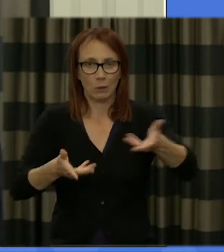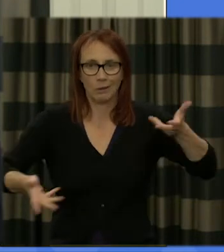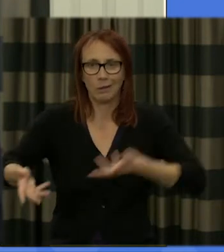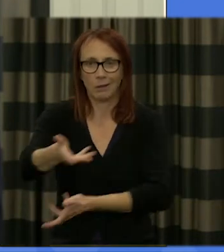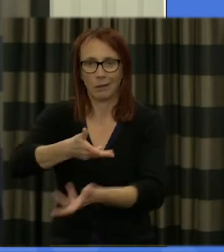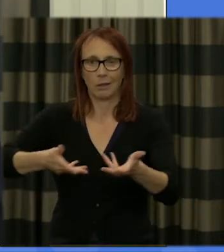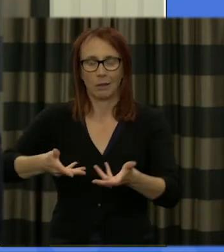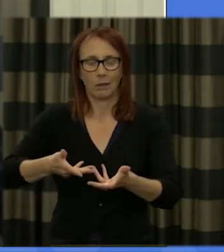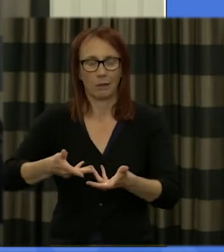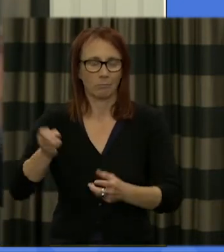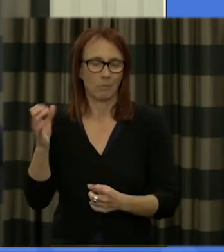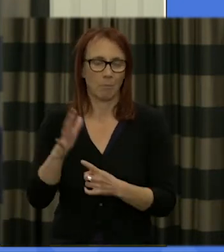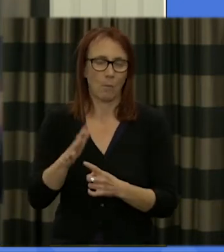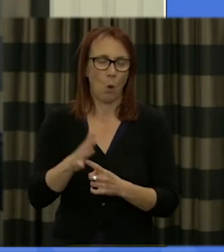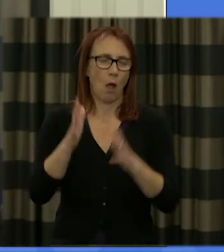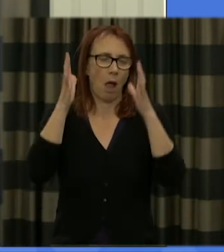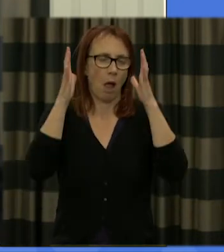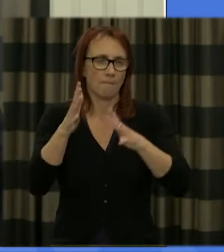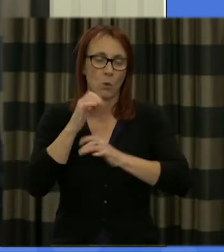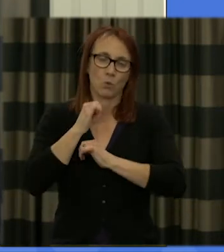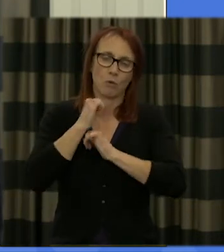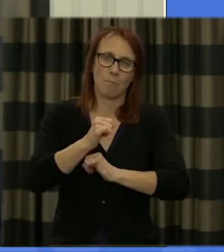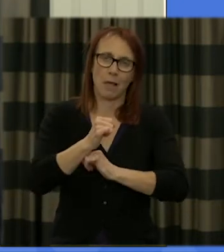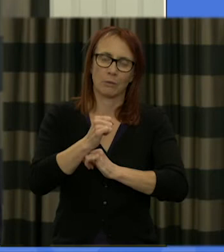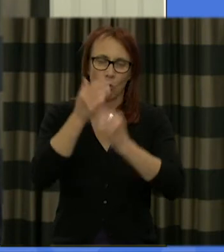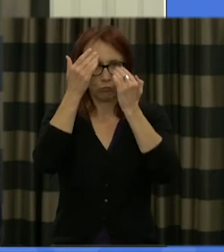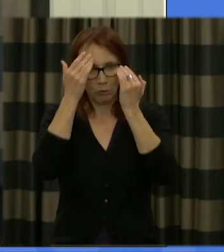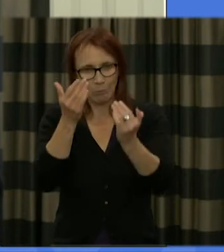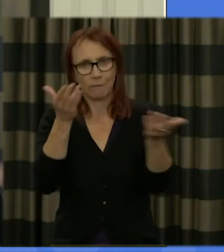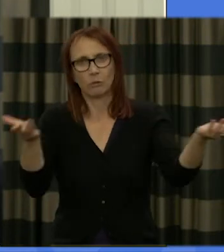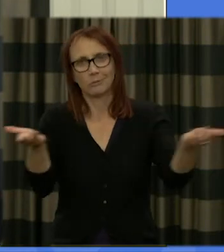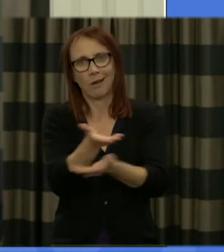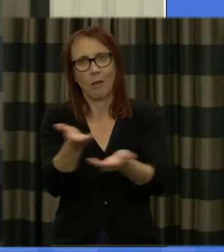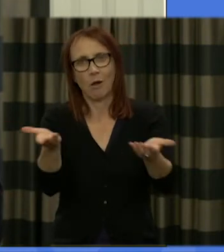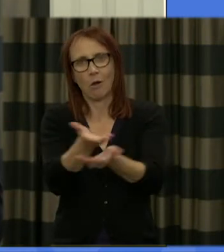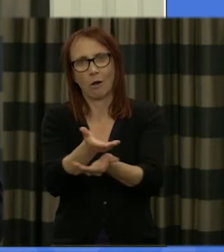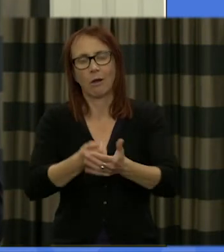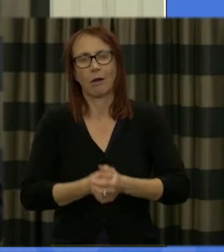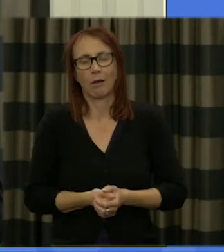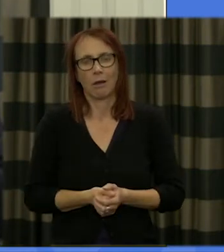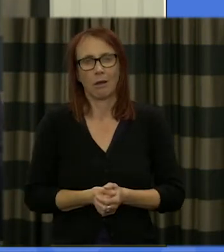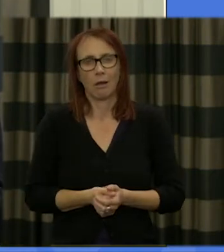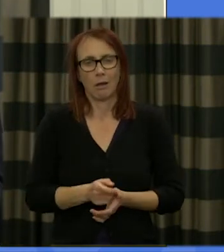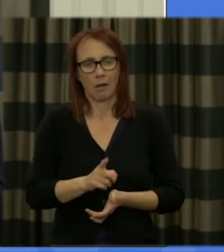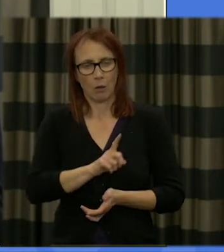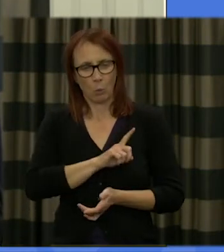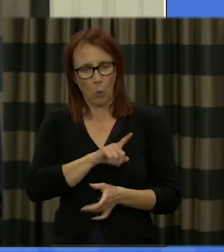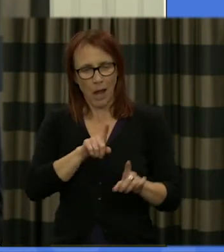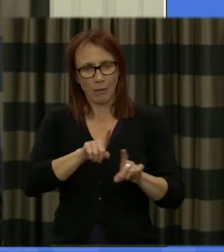respectful dialogue we've had Kate refer to respectful dialogue again this evening and our idea was to try to help people to have discussions about things